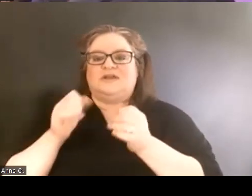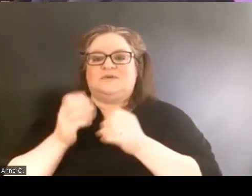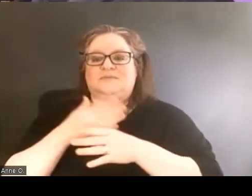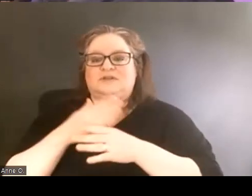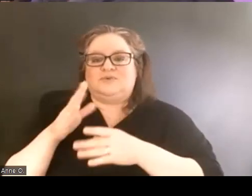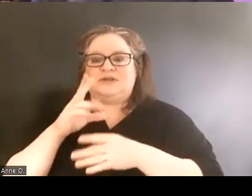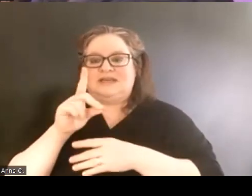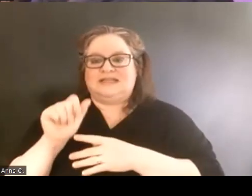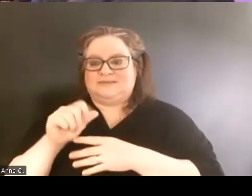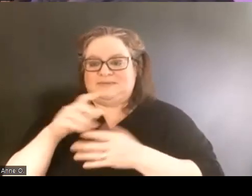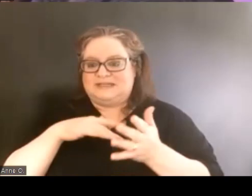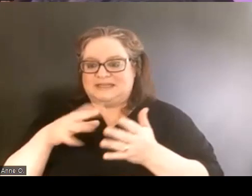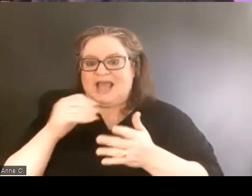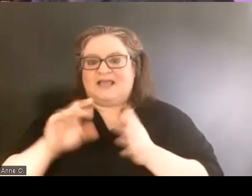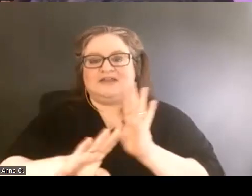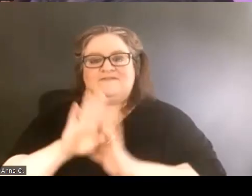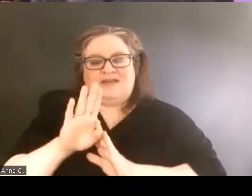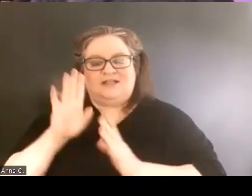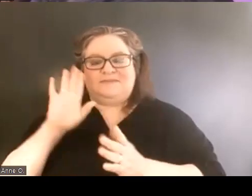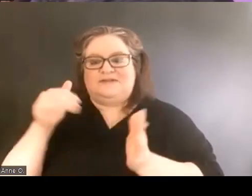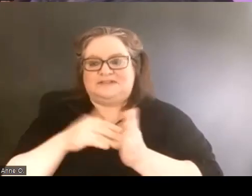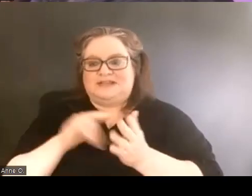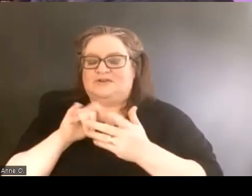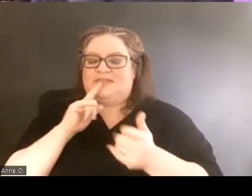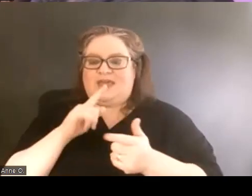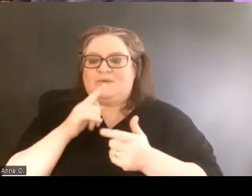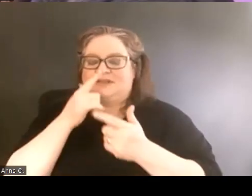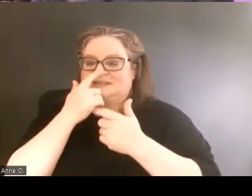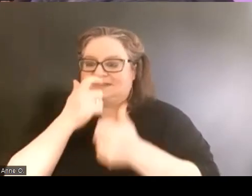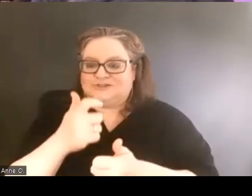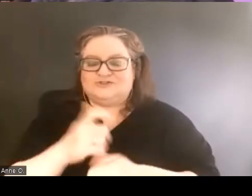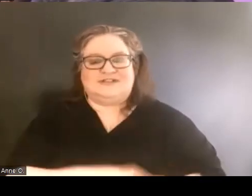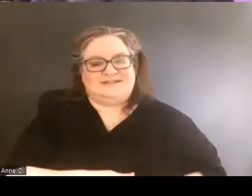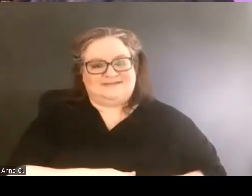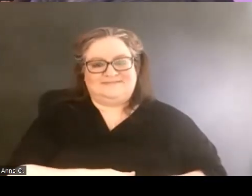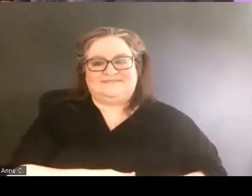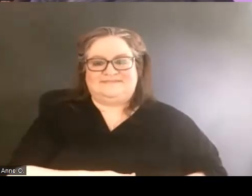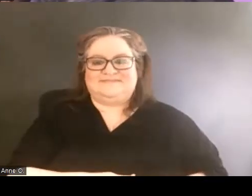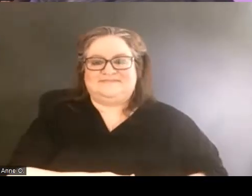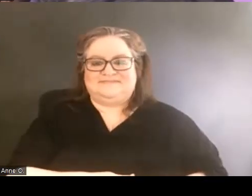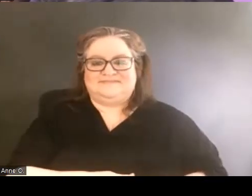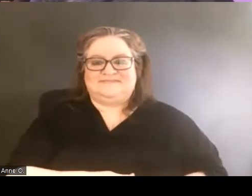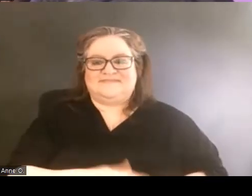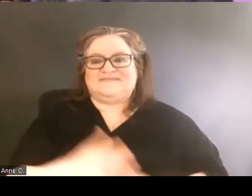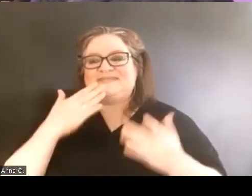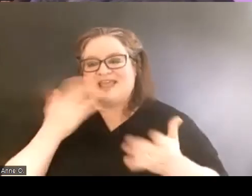and the development of your center. That was super interesting. So thank you again.